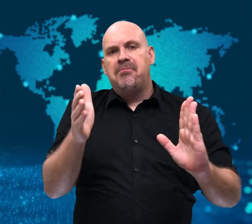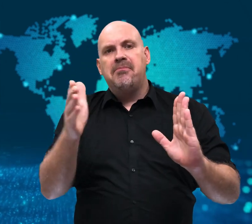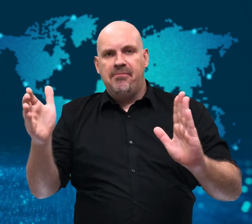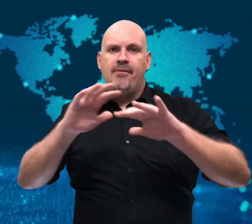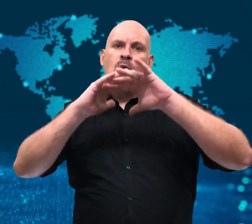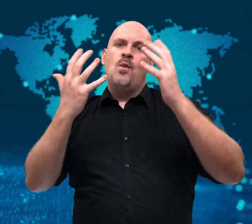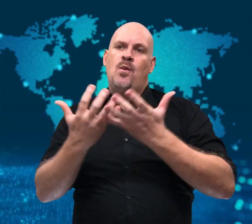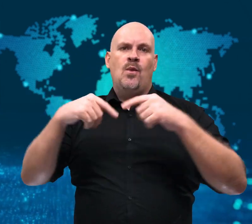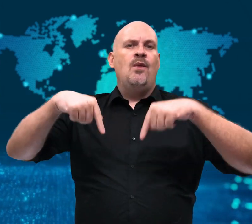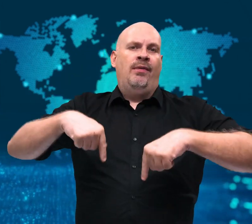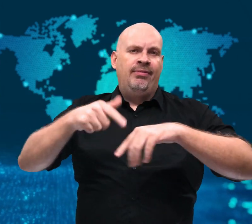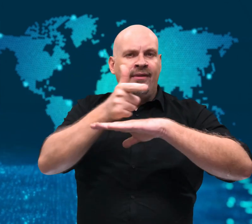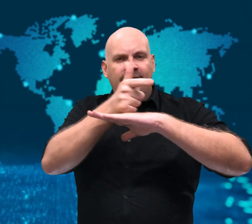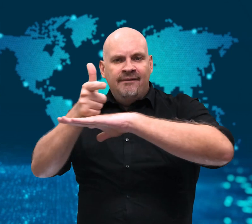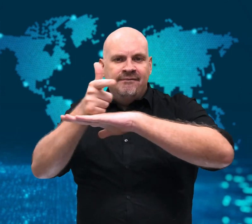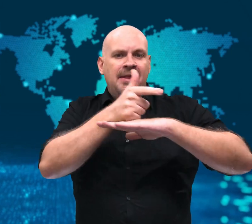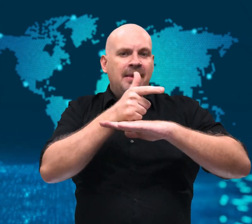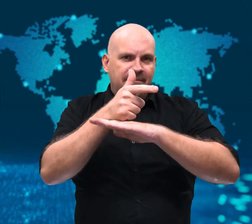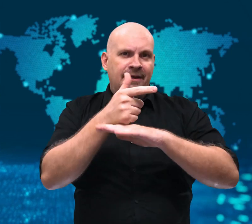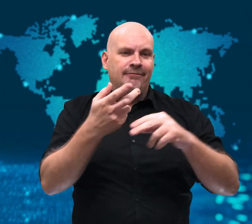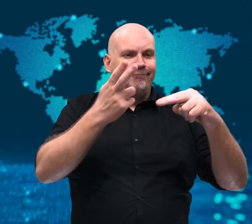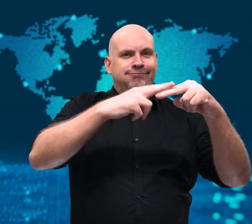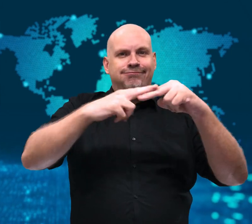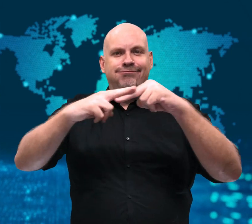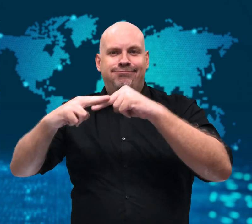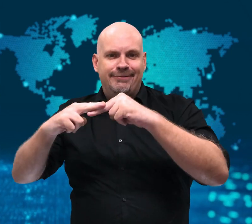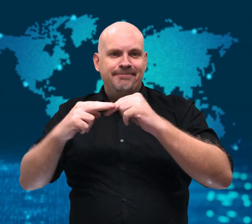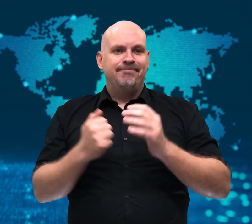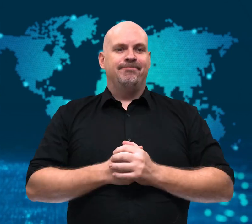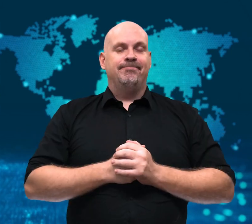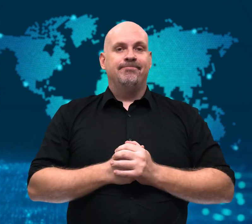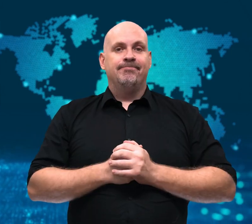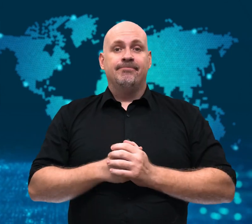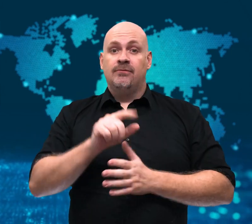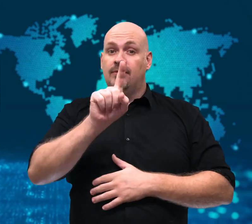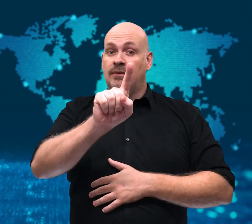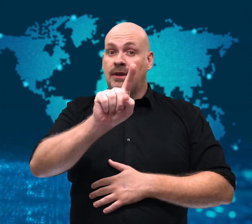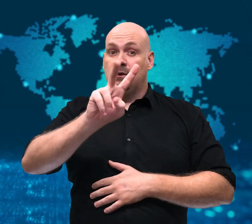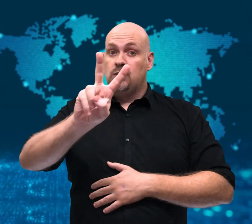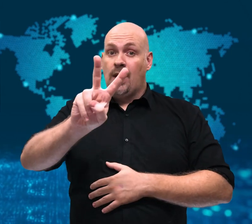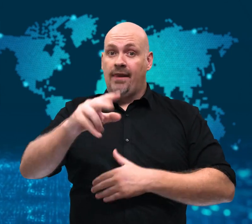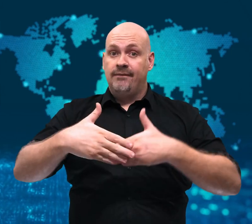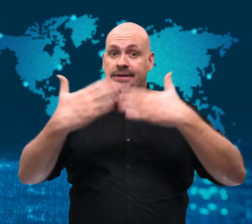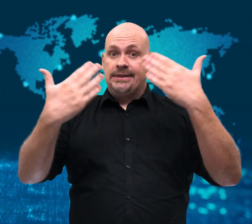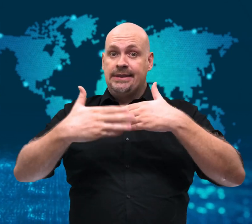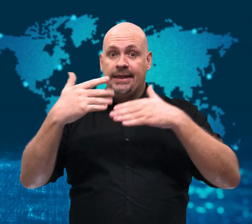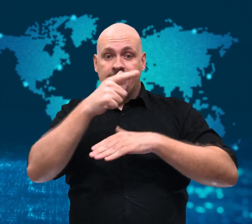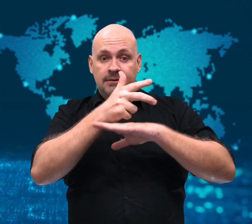the rest of the movie will be filmed on Earth.